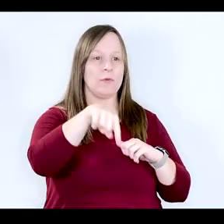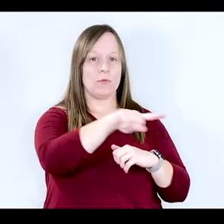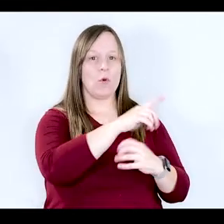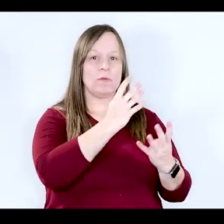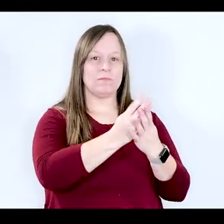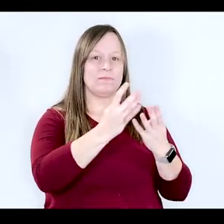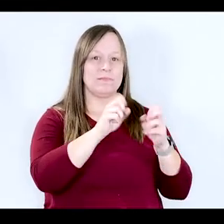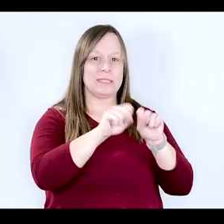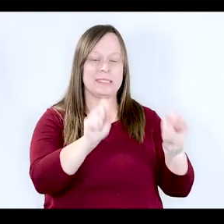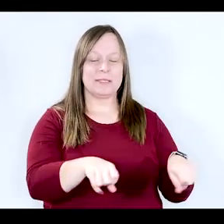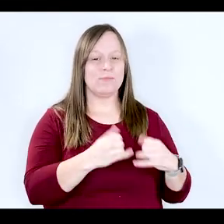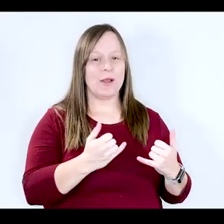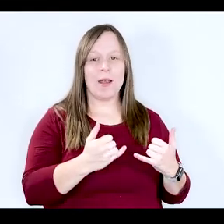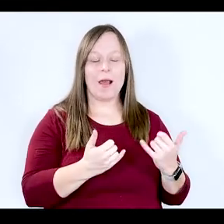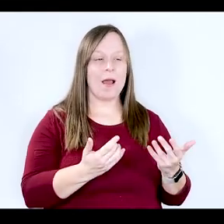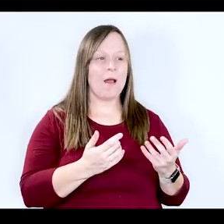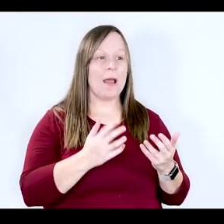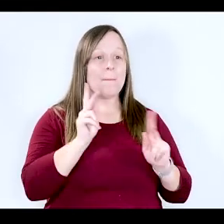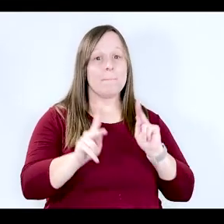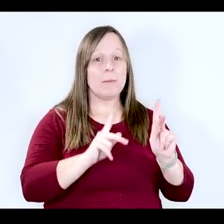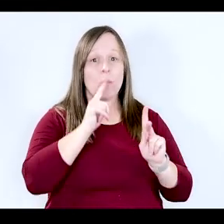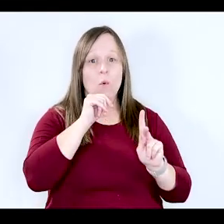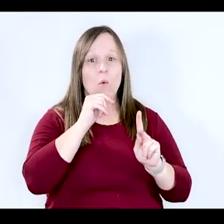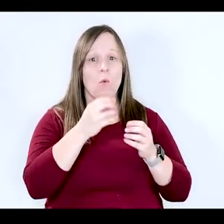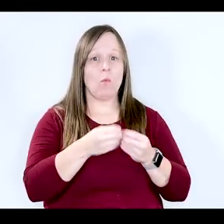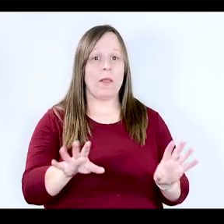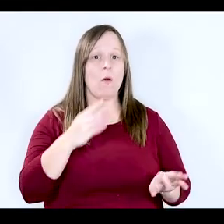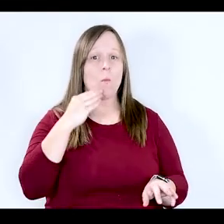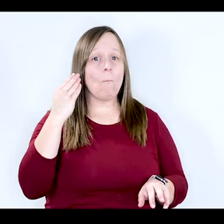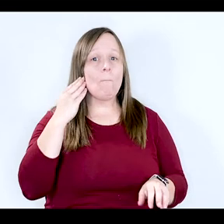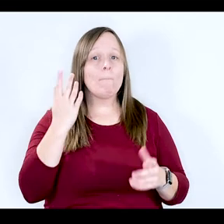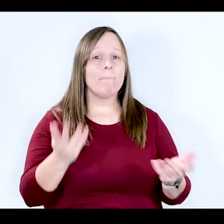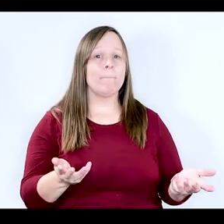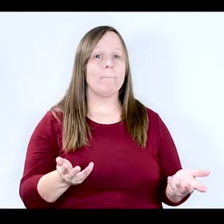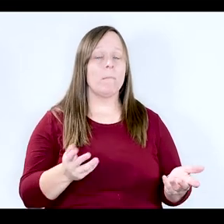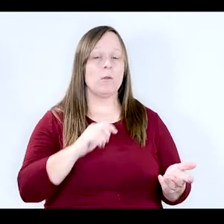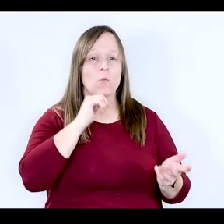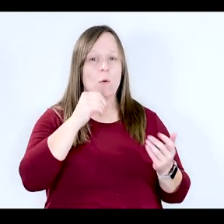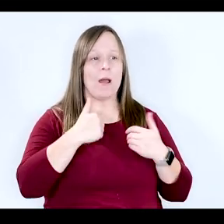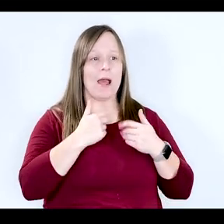facilities with that. And then people who are homeless, who don't have a place to